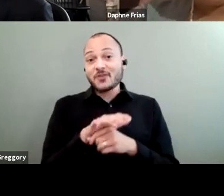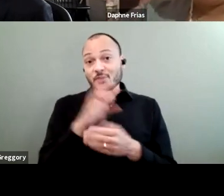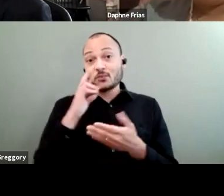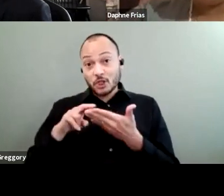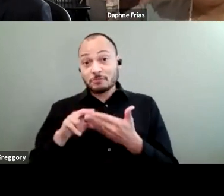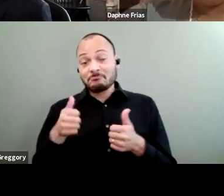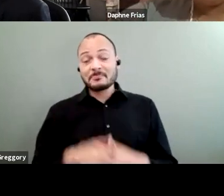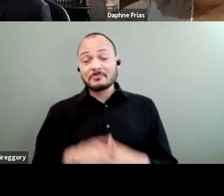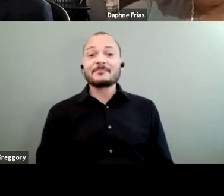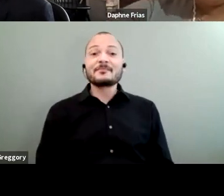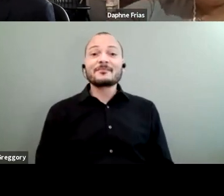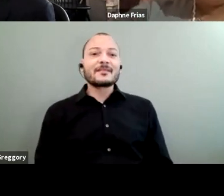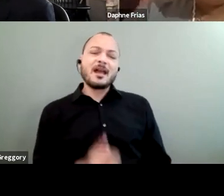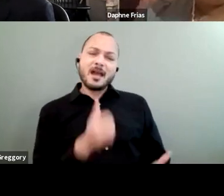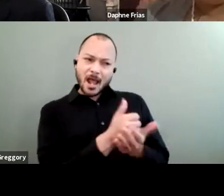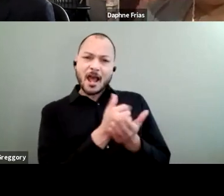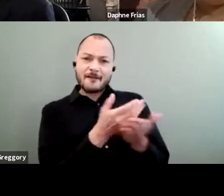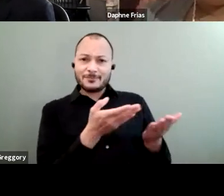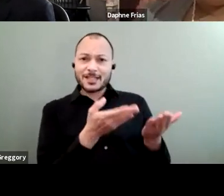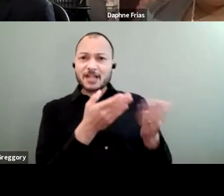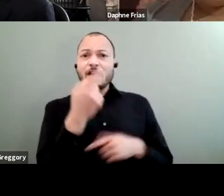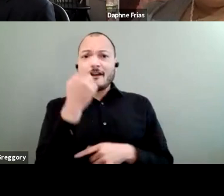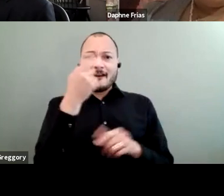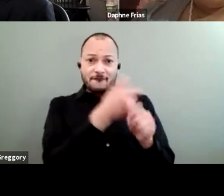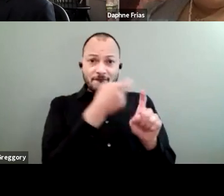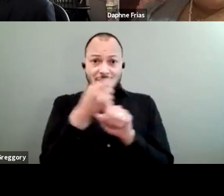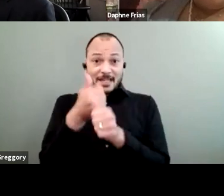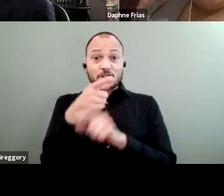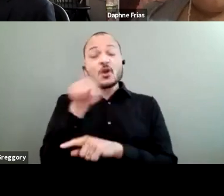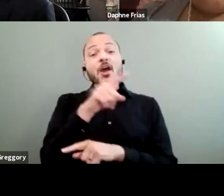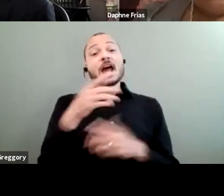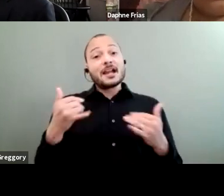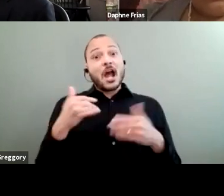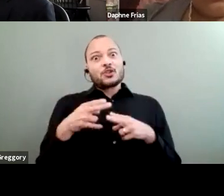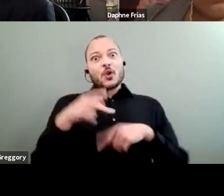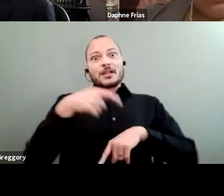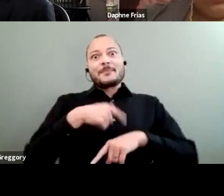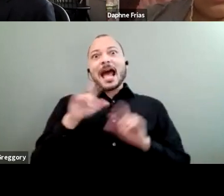Very helpful suggestions from each of you. And we are growing short on time, and I need to give it back to Emily in a moment.